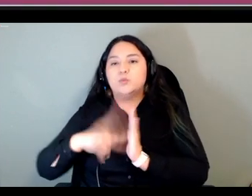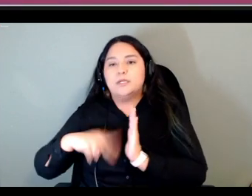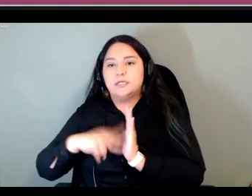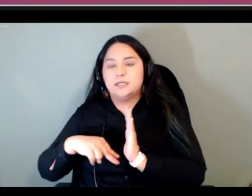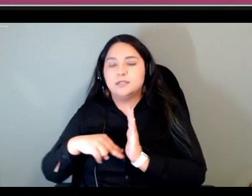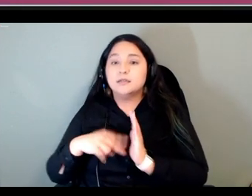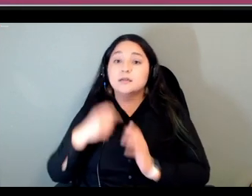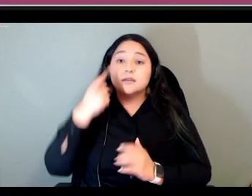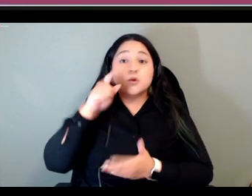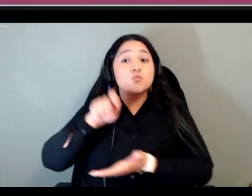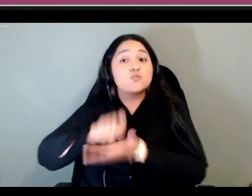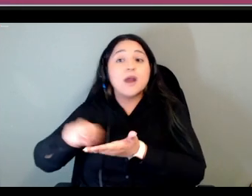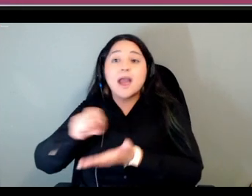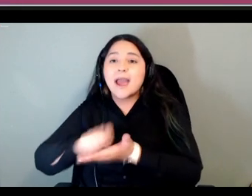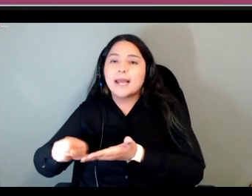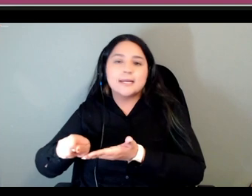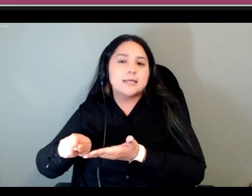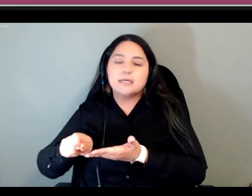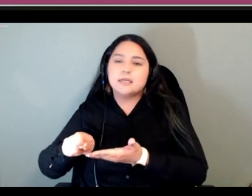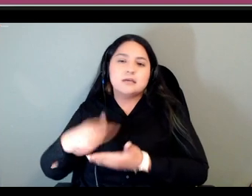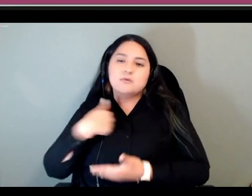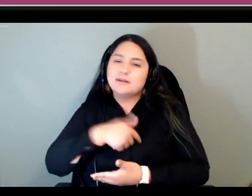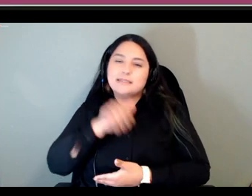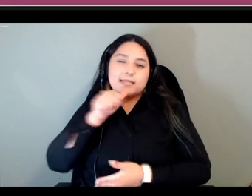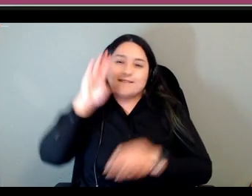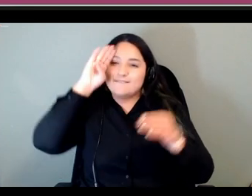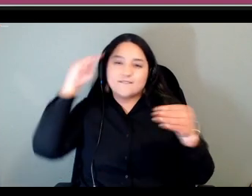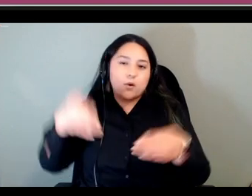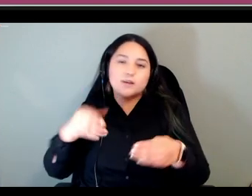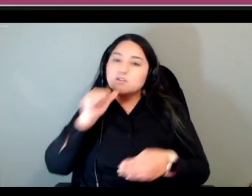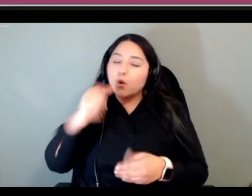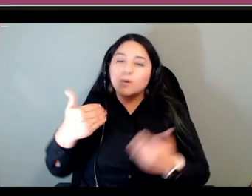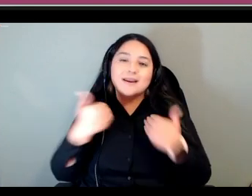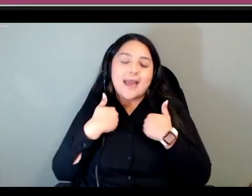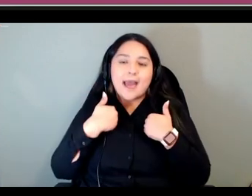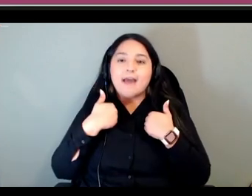widely used standardized writing system we do have a standardized or consistent writing